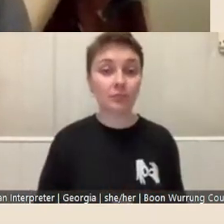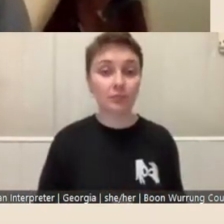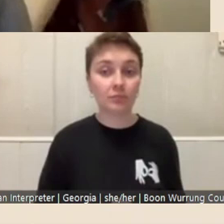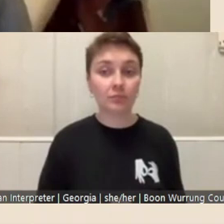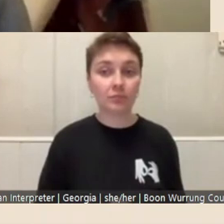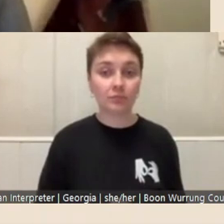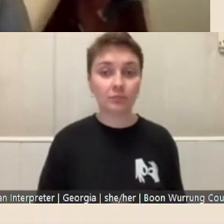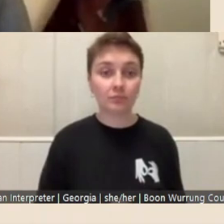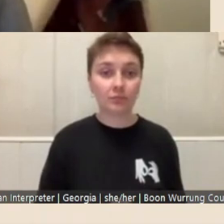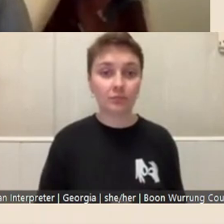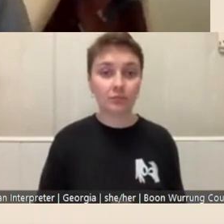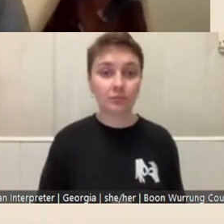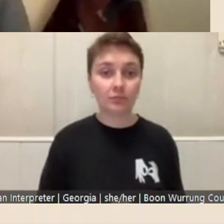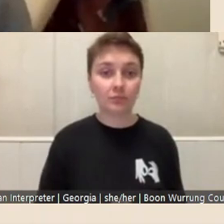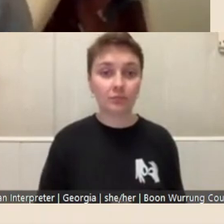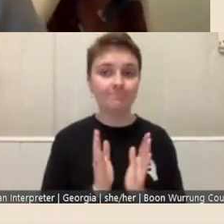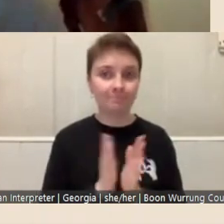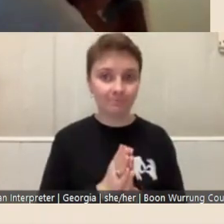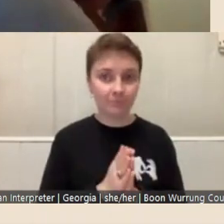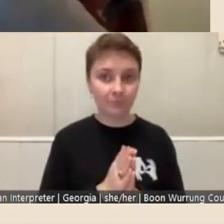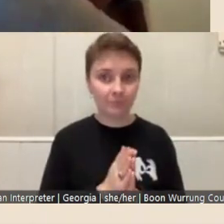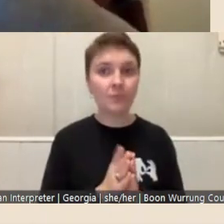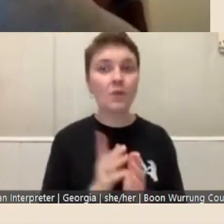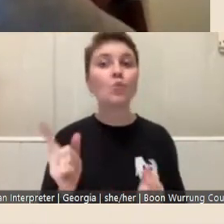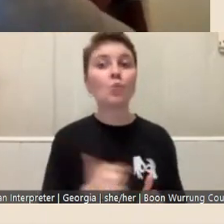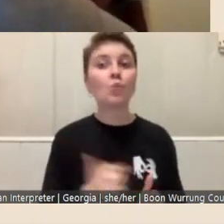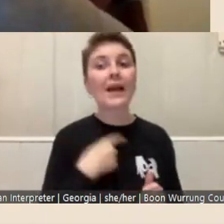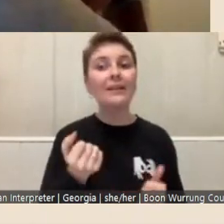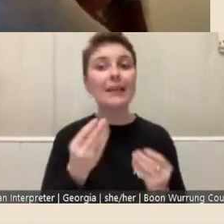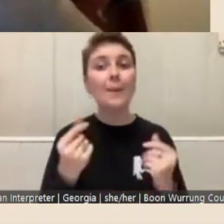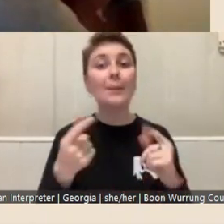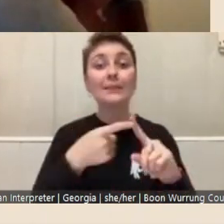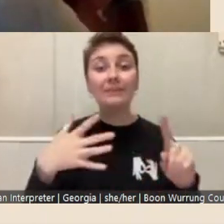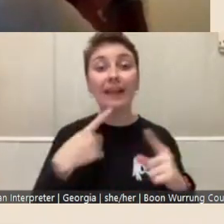Now. We have some specific information about this within our guidelines,